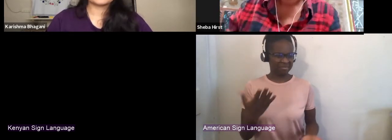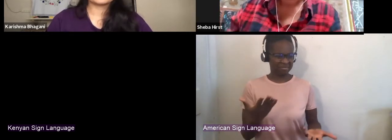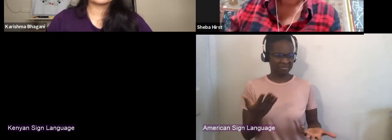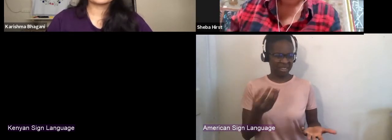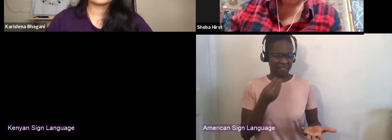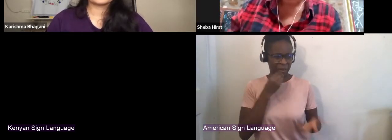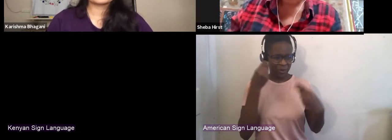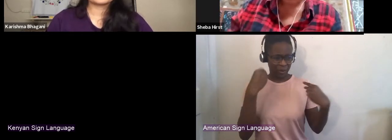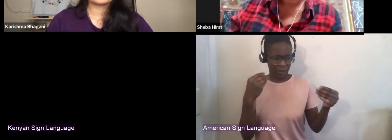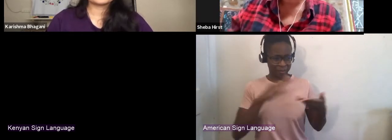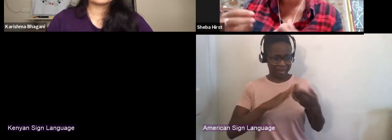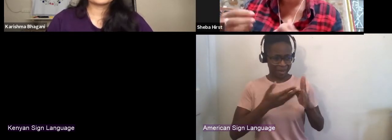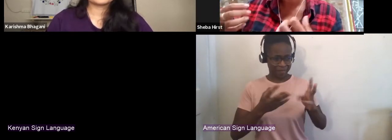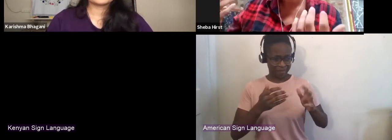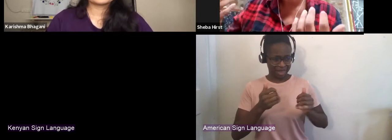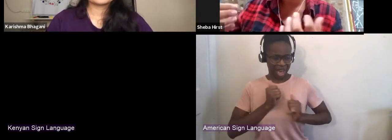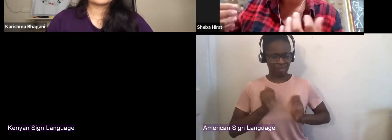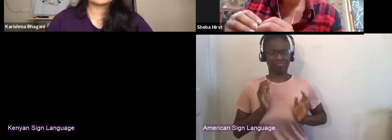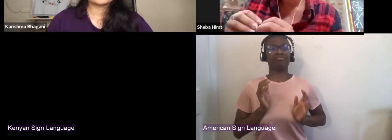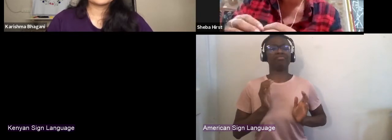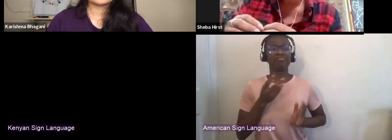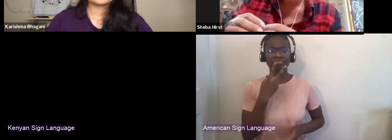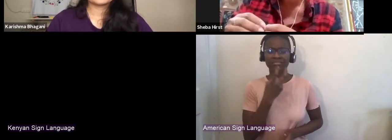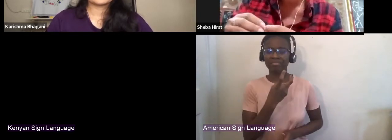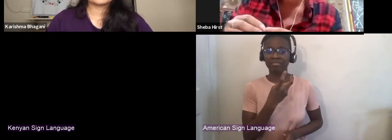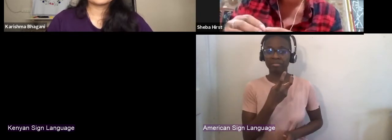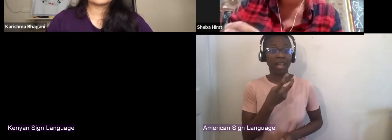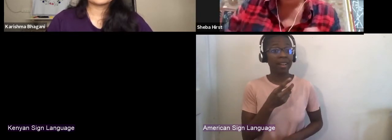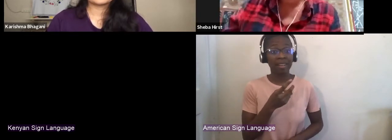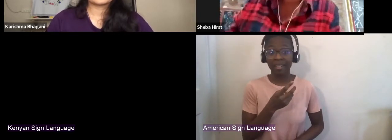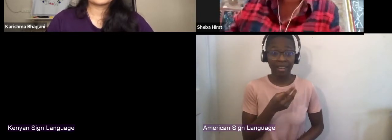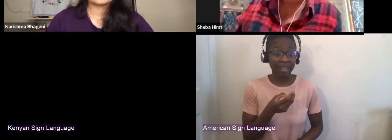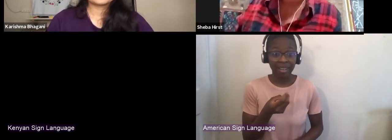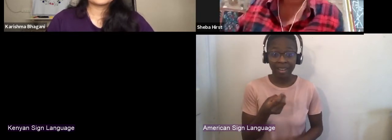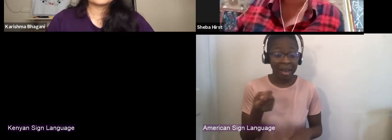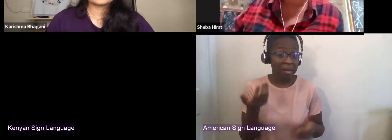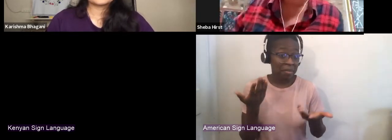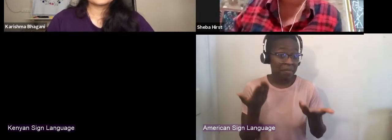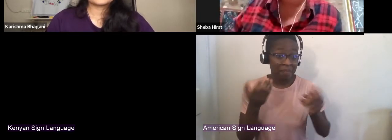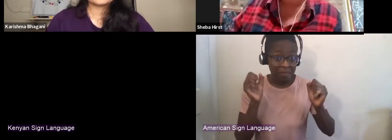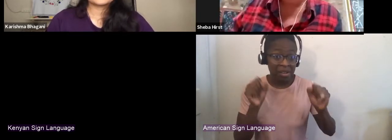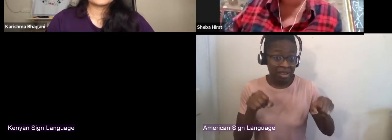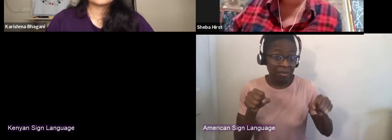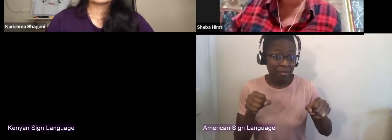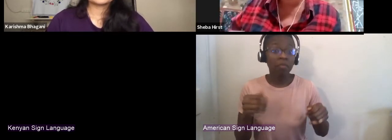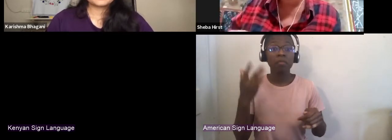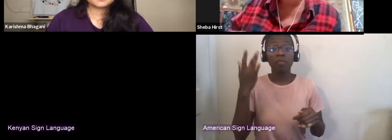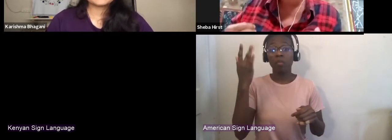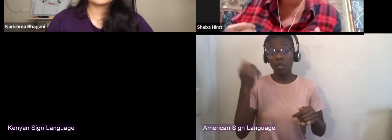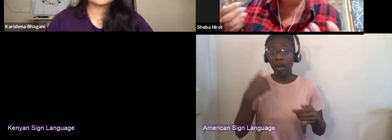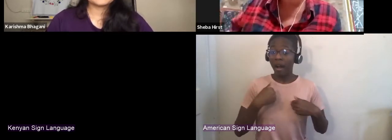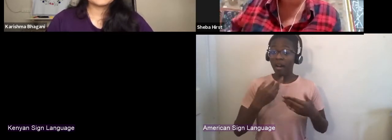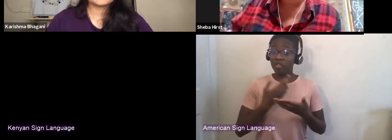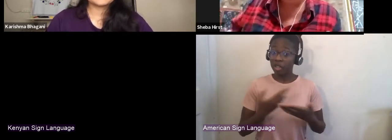and we have incredible resources now available to us, both in things that are printed